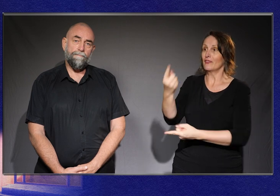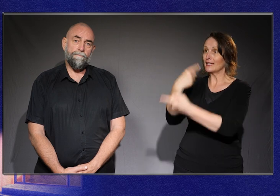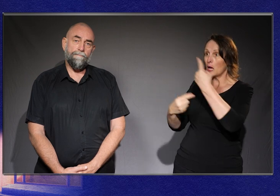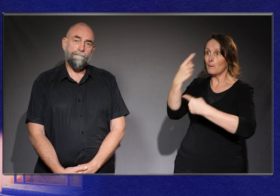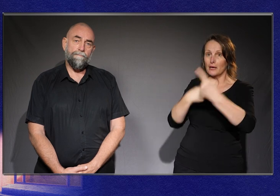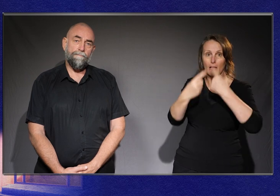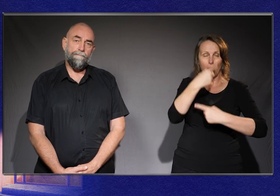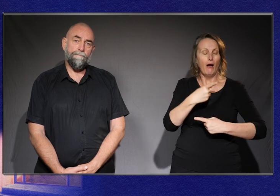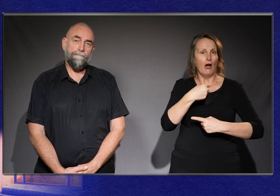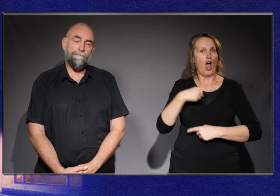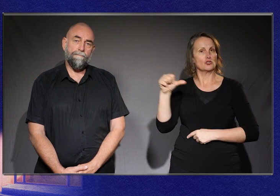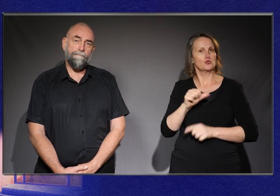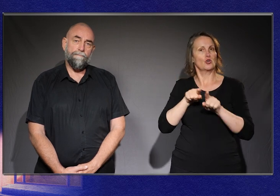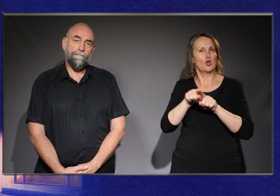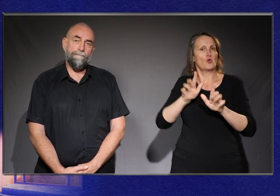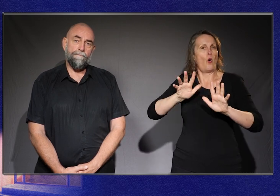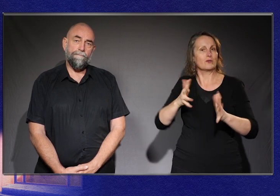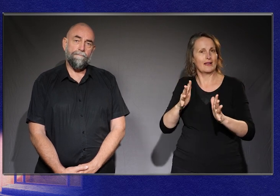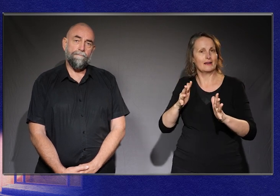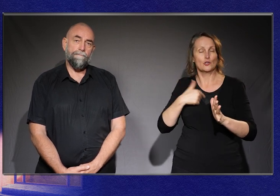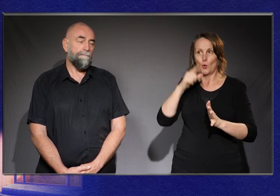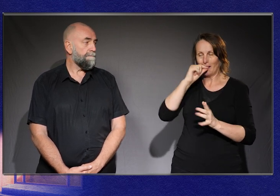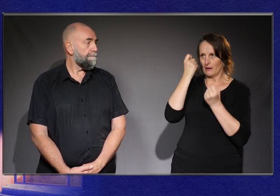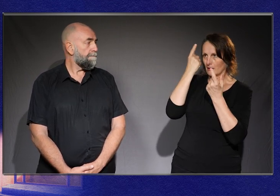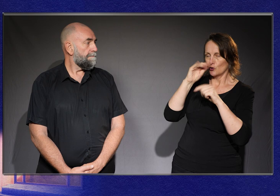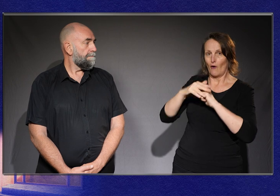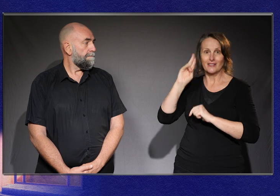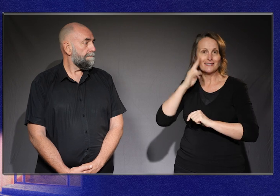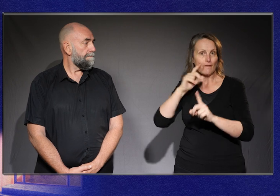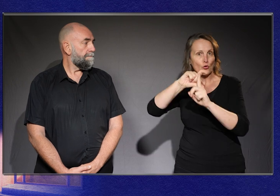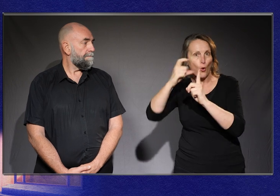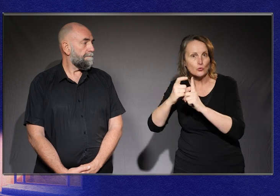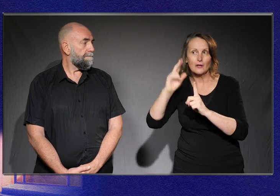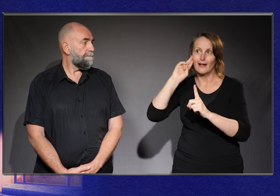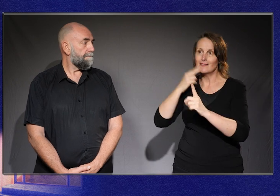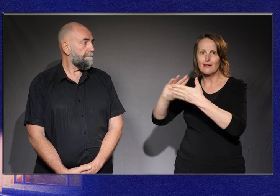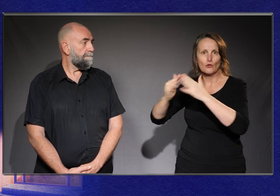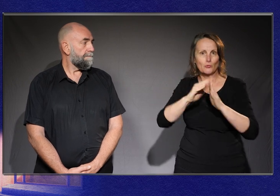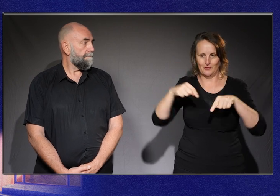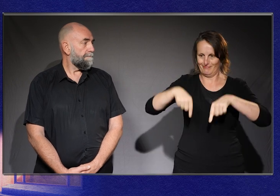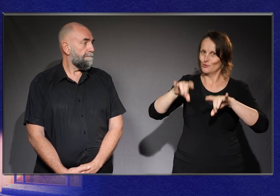Auslan, to give us access to deaf culture and the amazing deaf community here in Australia.